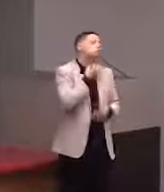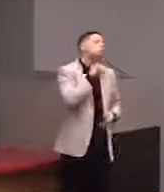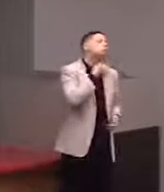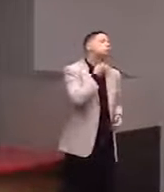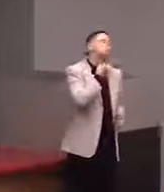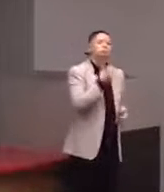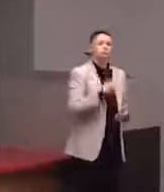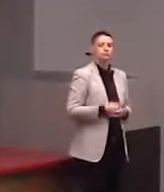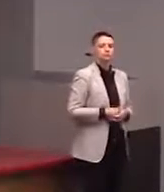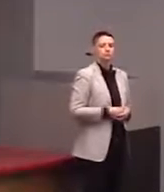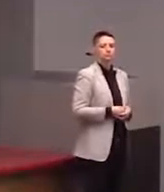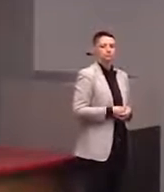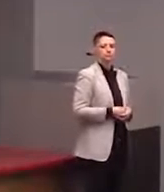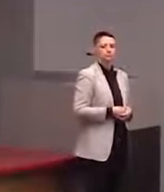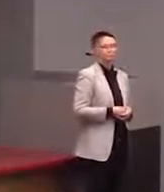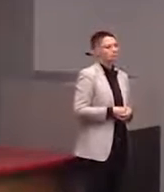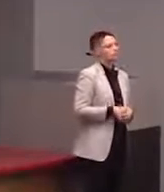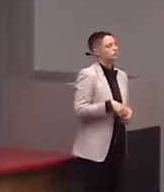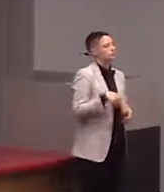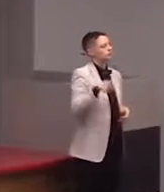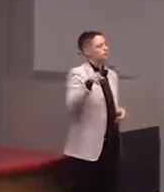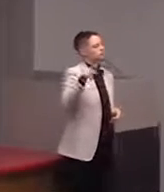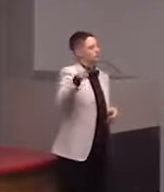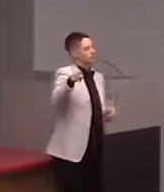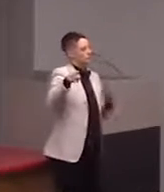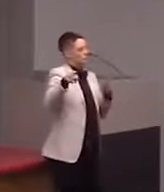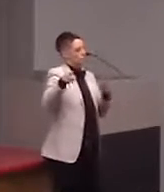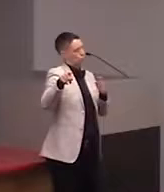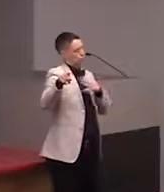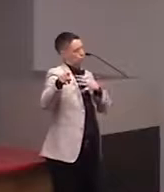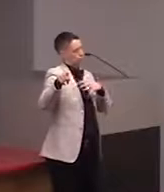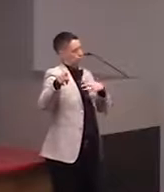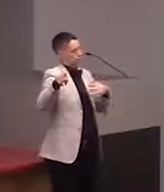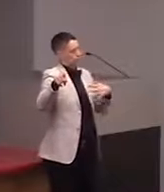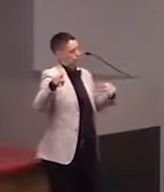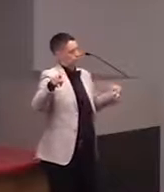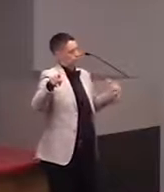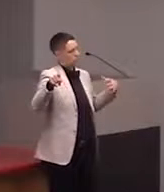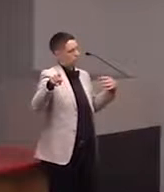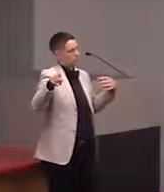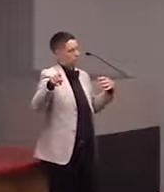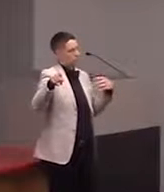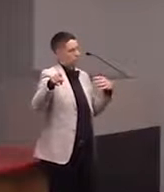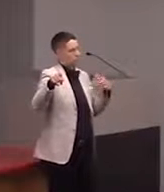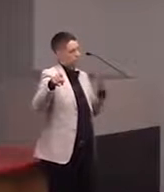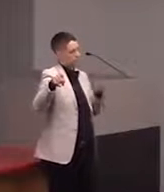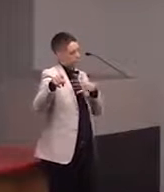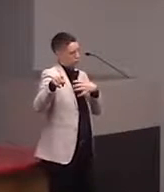[Audience Member] So we know that we can improve